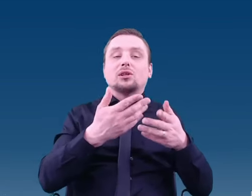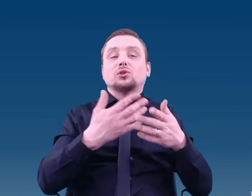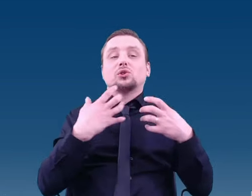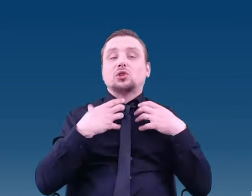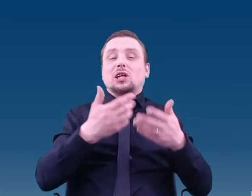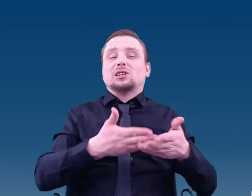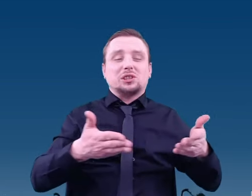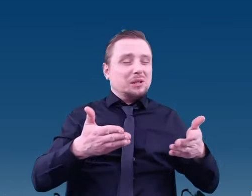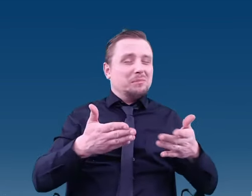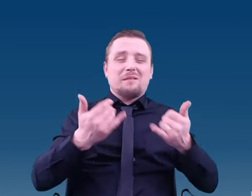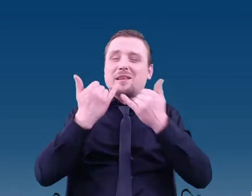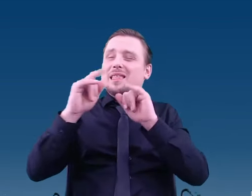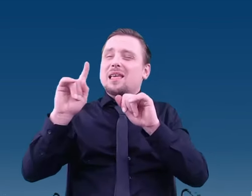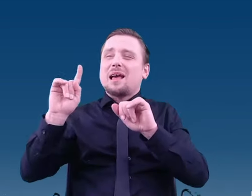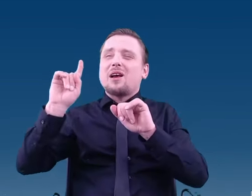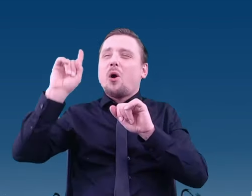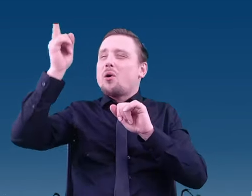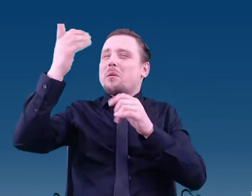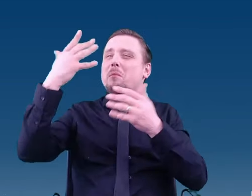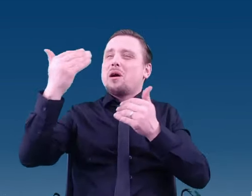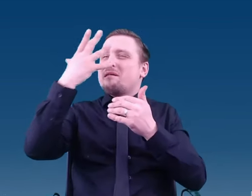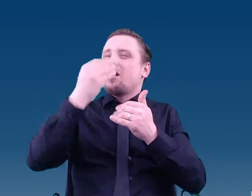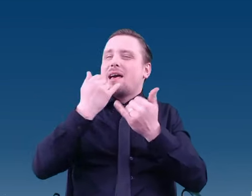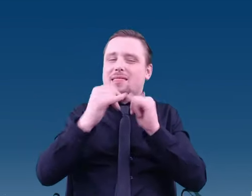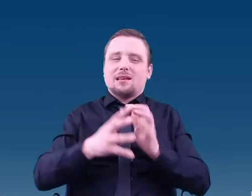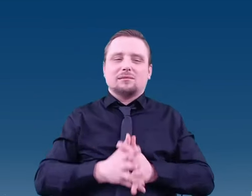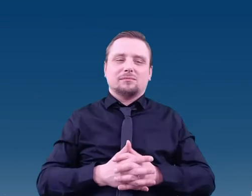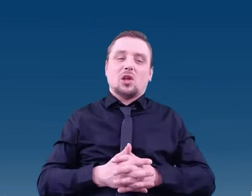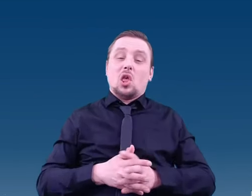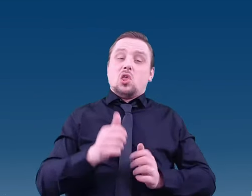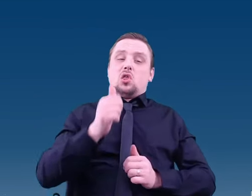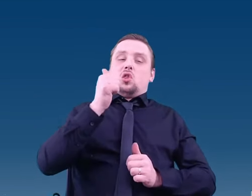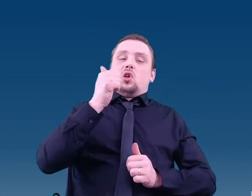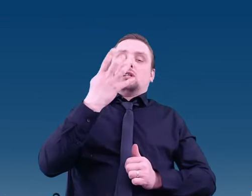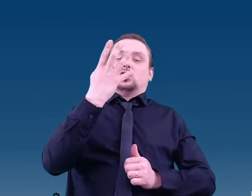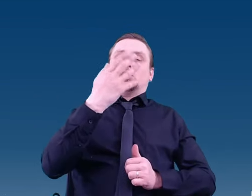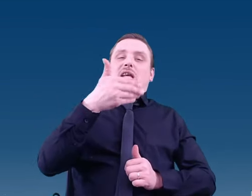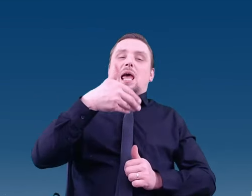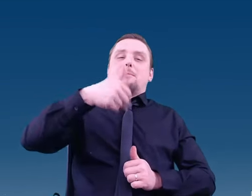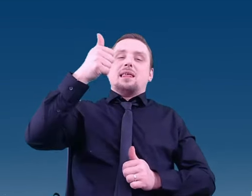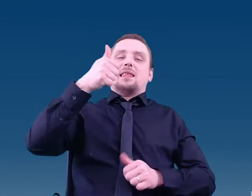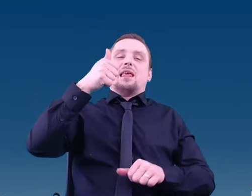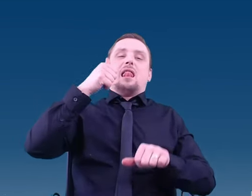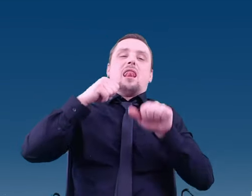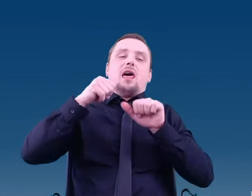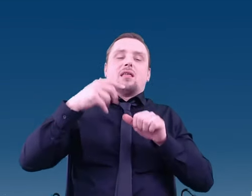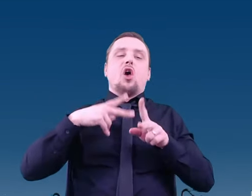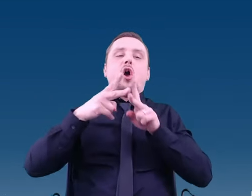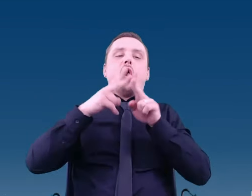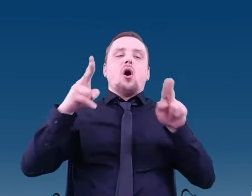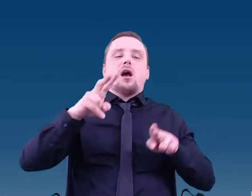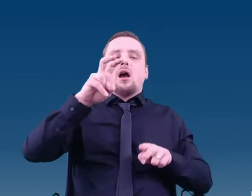Let’s go back about 4 billion years, to the Hadean eon, the Earth’s beginning.